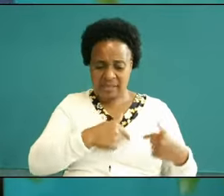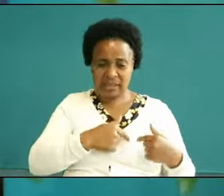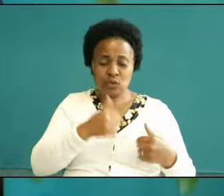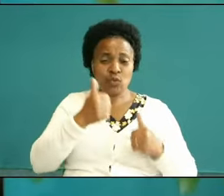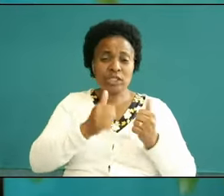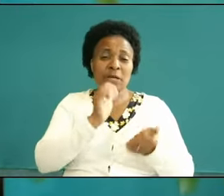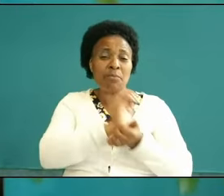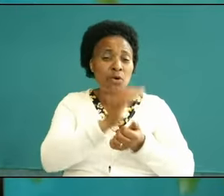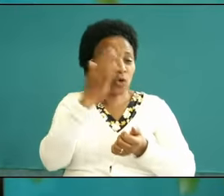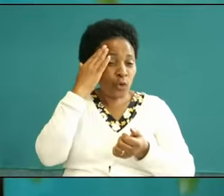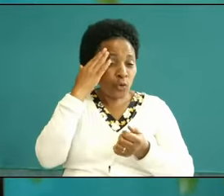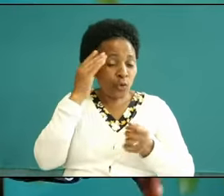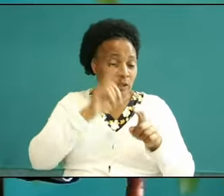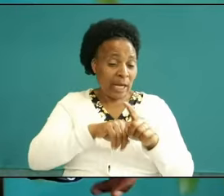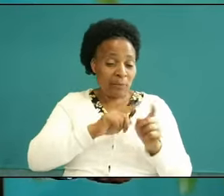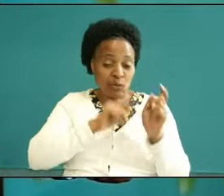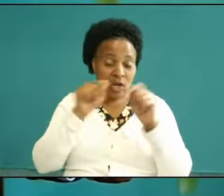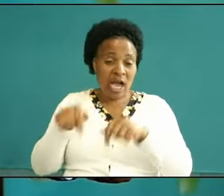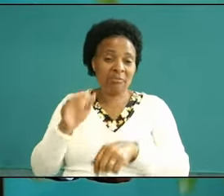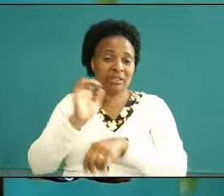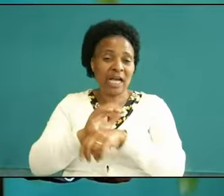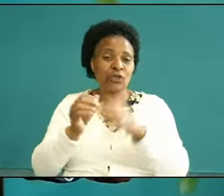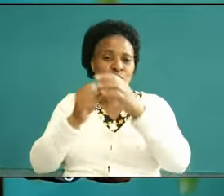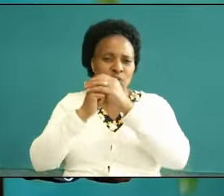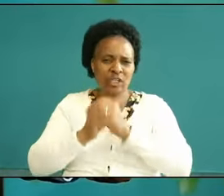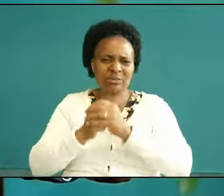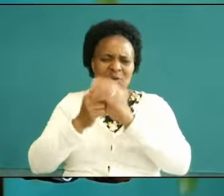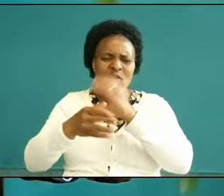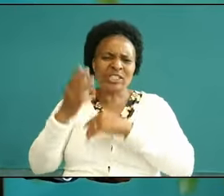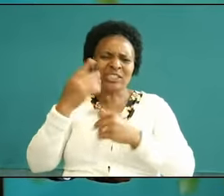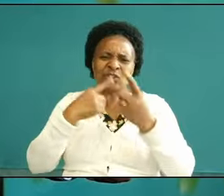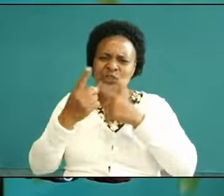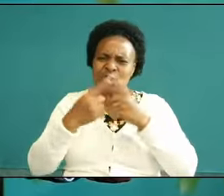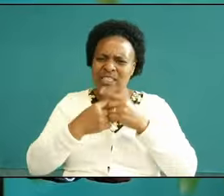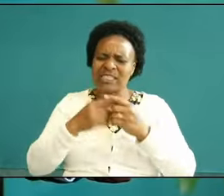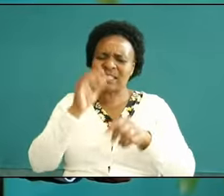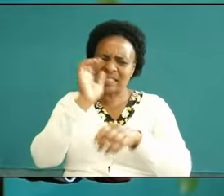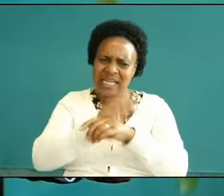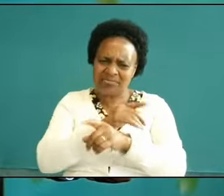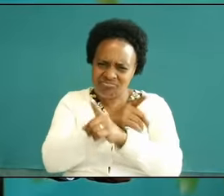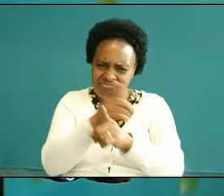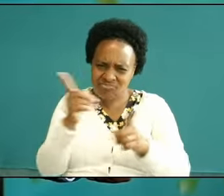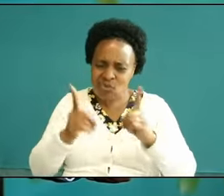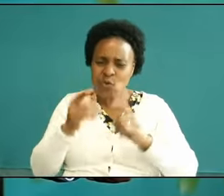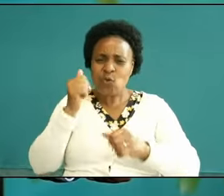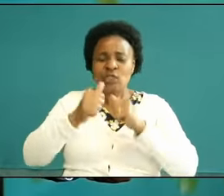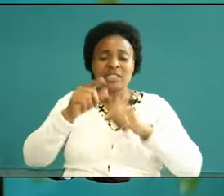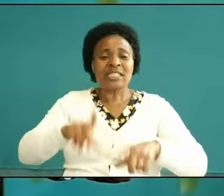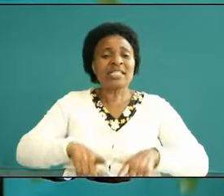that even as we come to church to worship Paul is talking to a church that is alive and worshiping